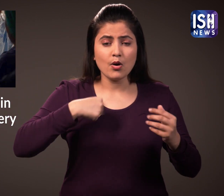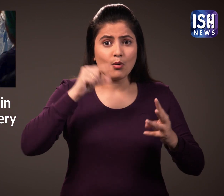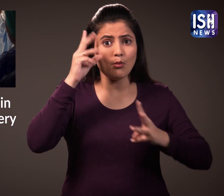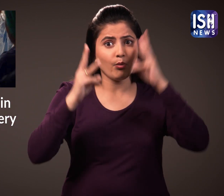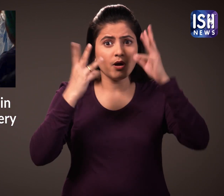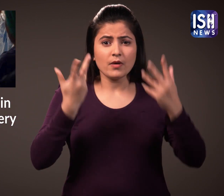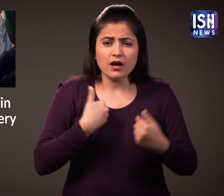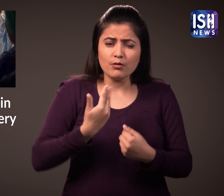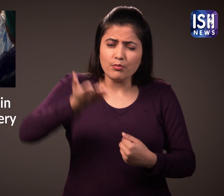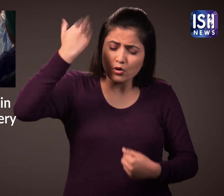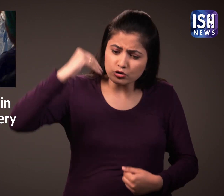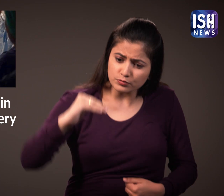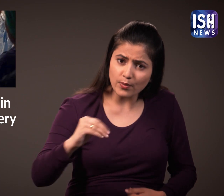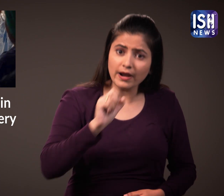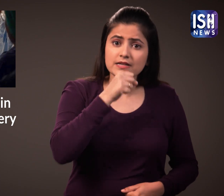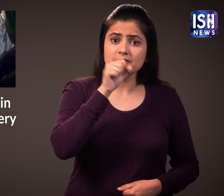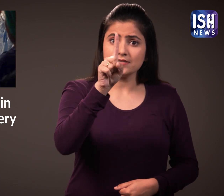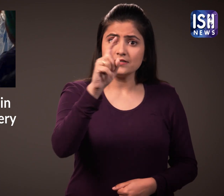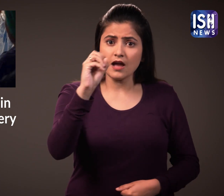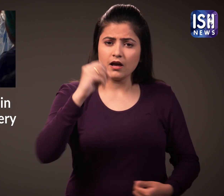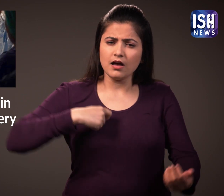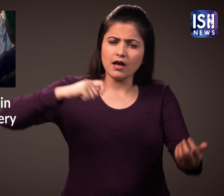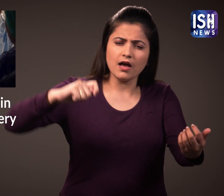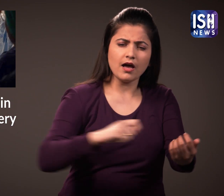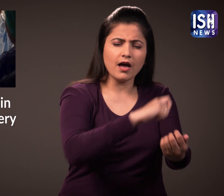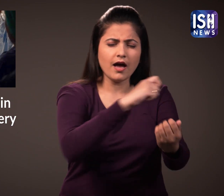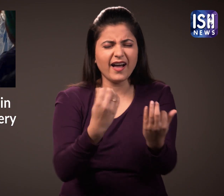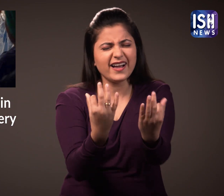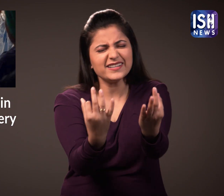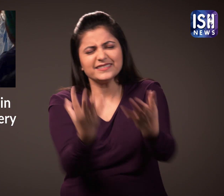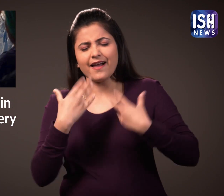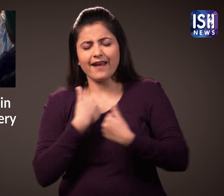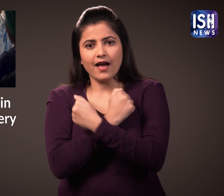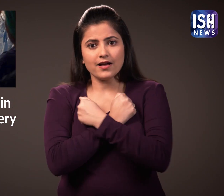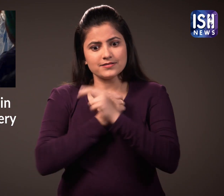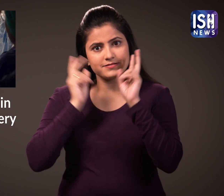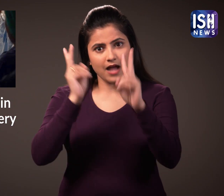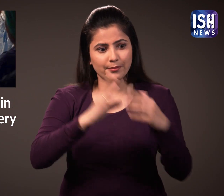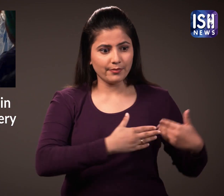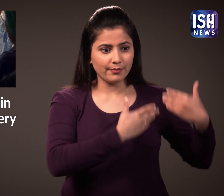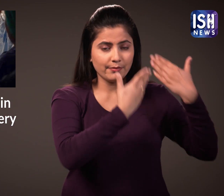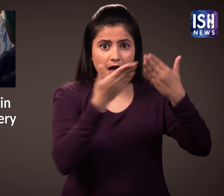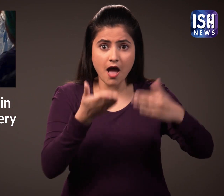She was worried because, she has been playing the violin since the age of 10.